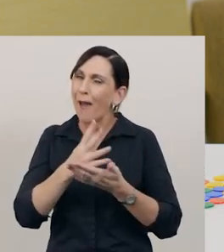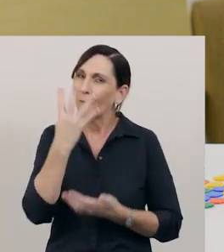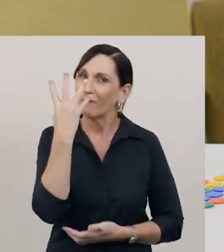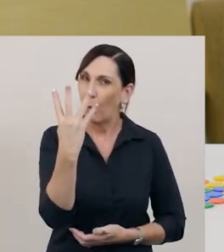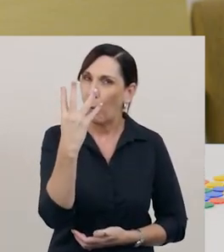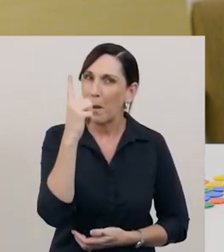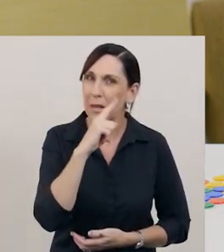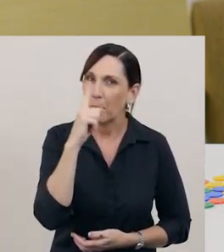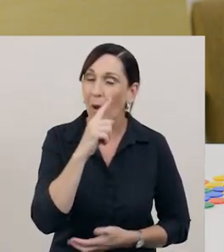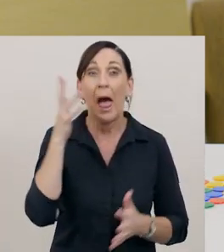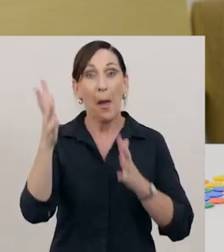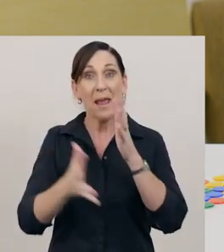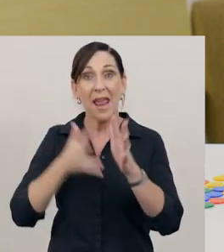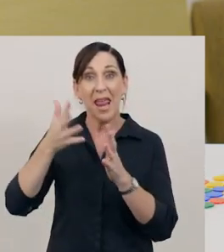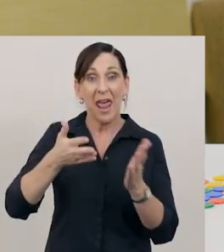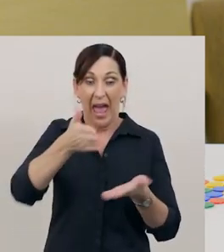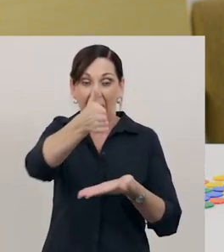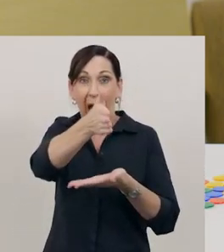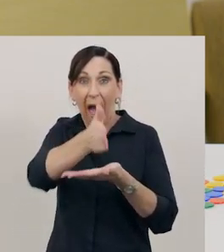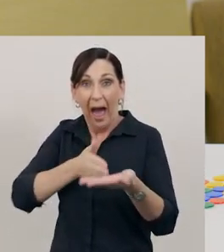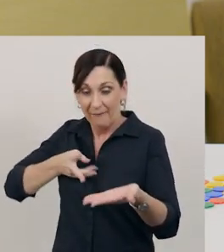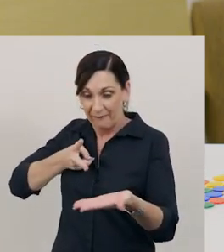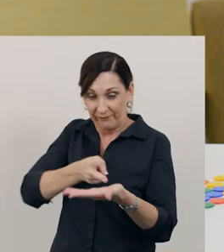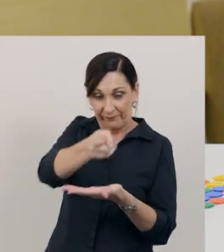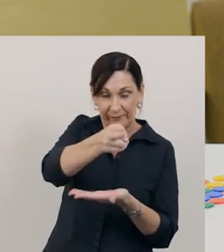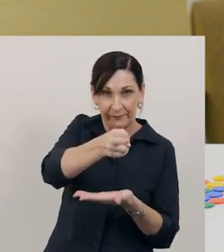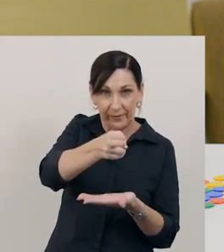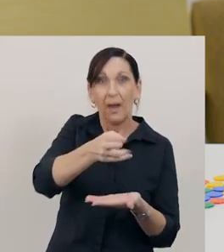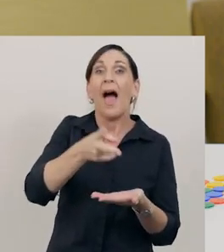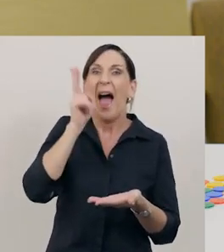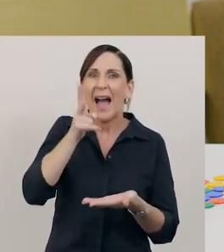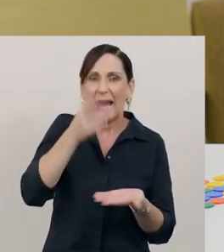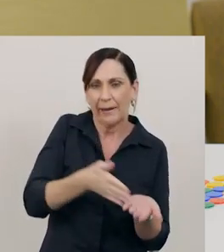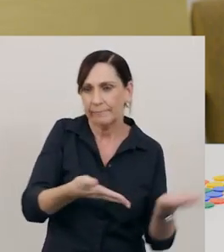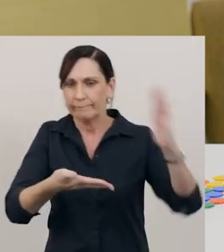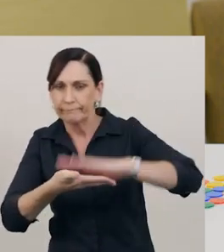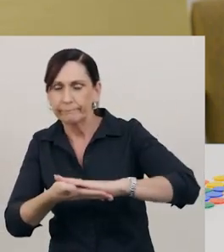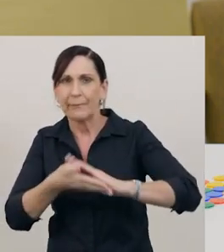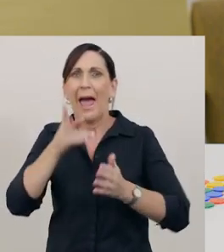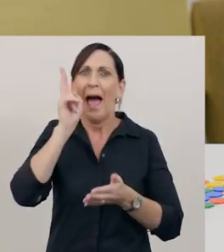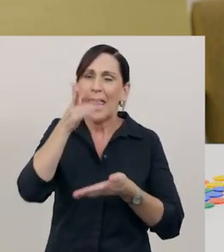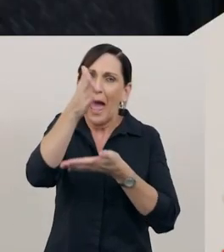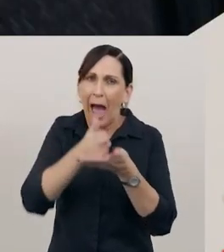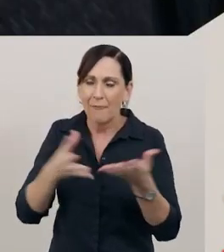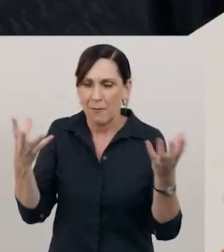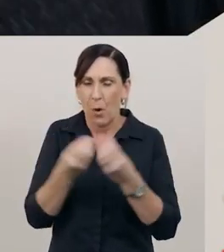so I split the length in half, then each piece in half again, to get four equal pieces.